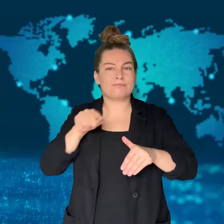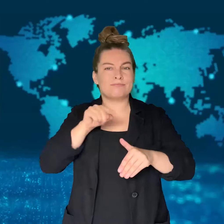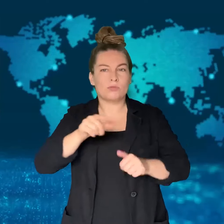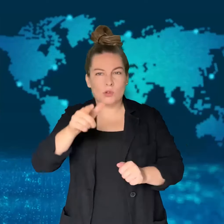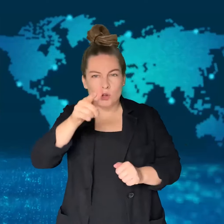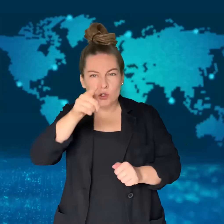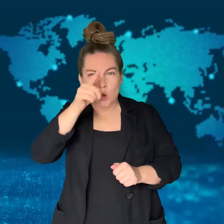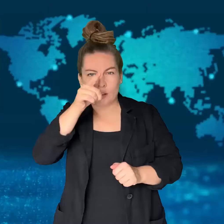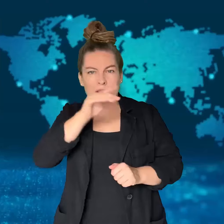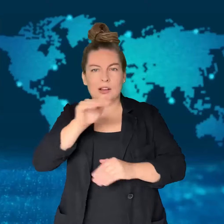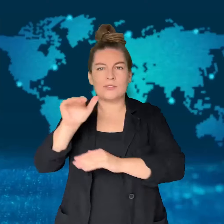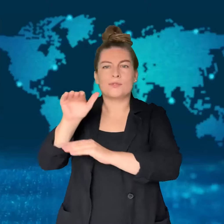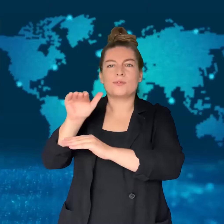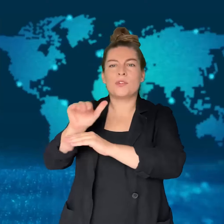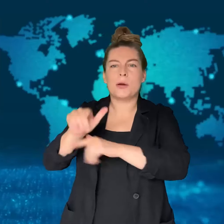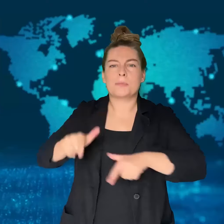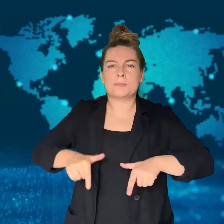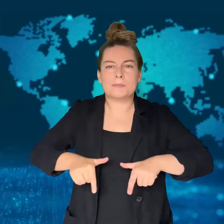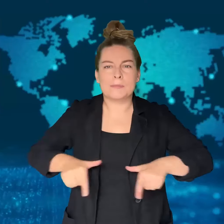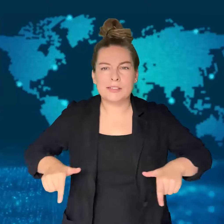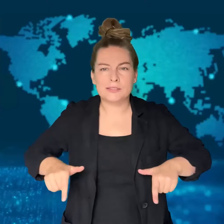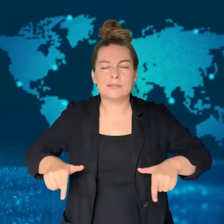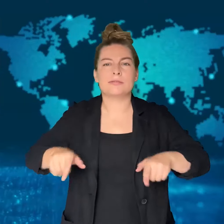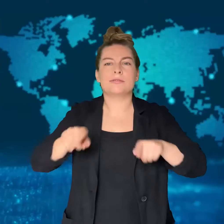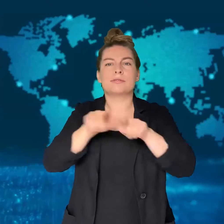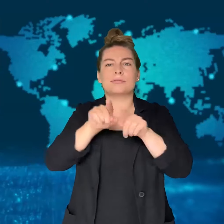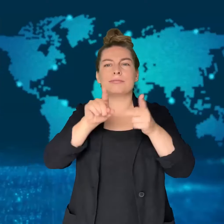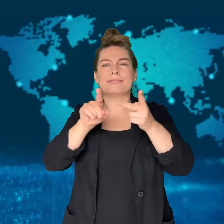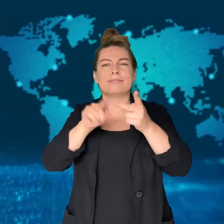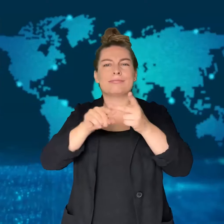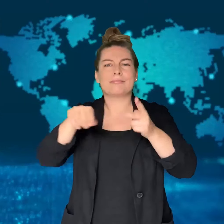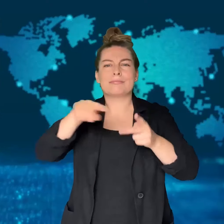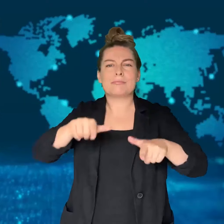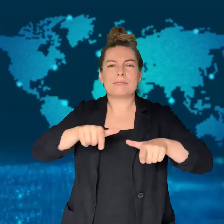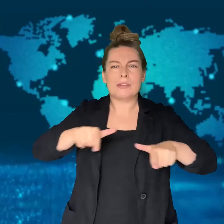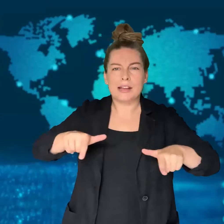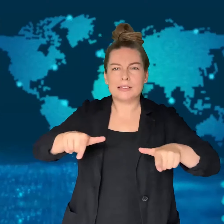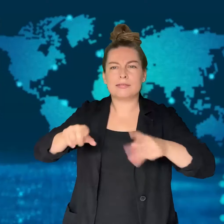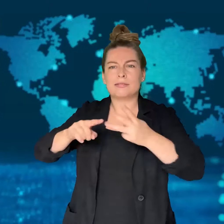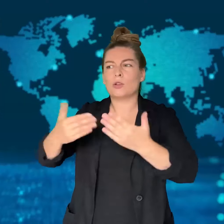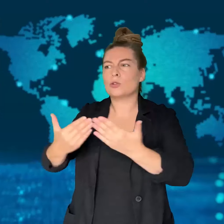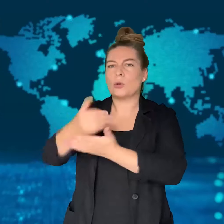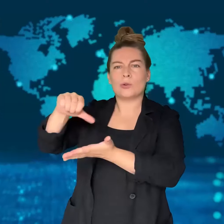Jordan's foreign minister, Cameroon's foreign minister,